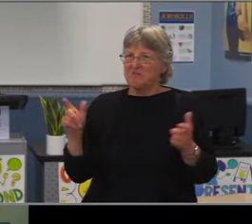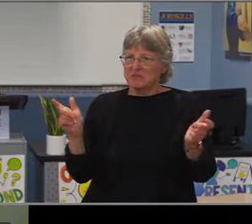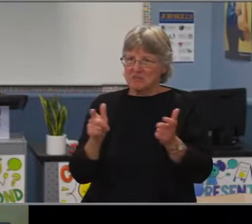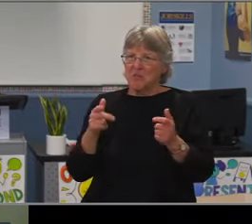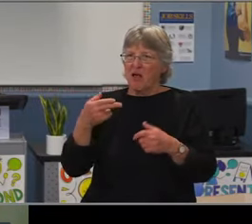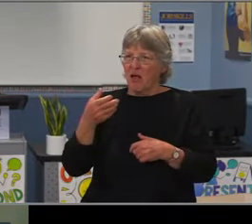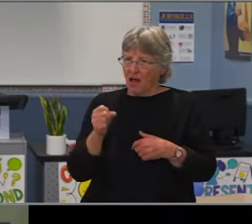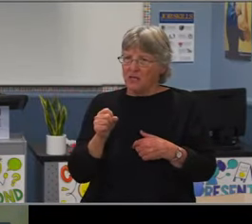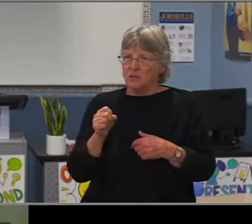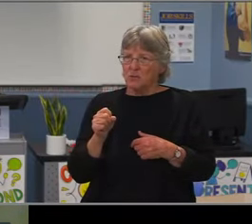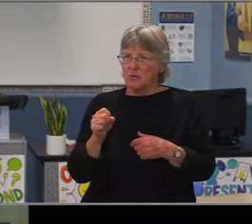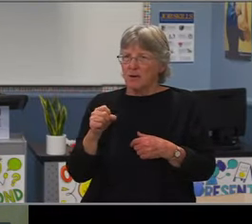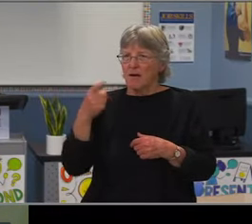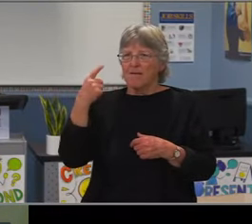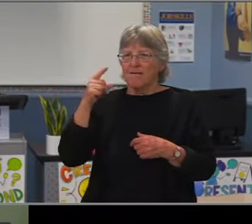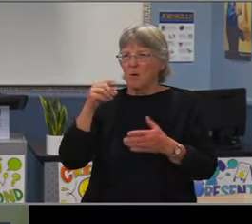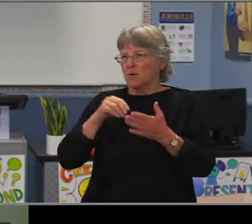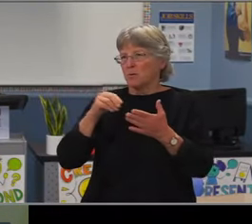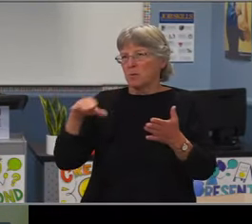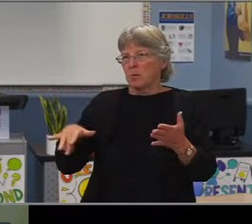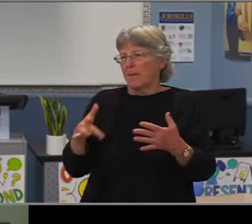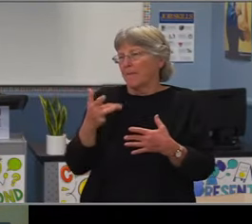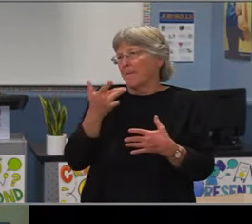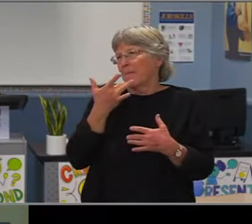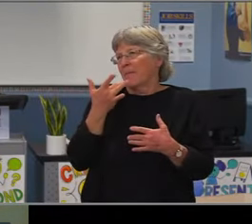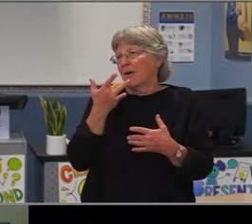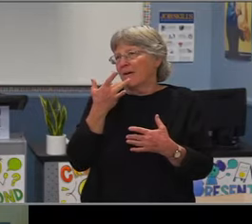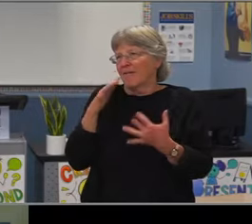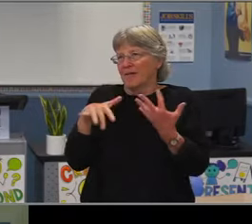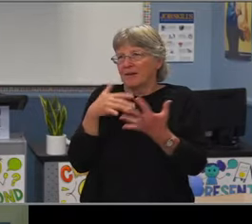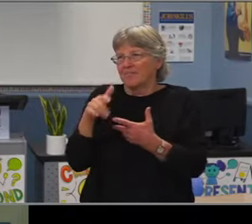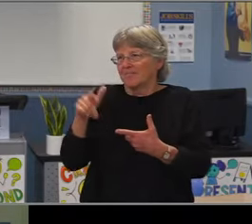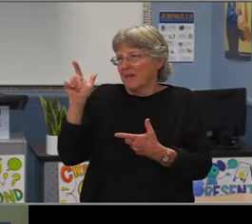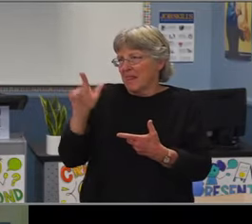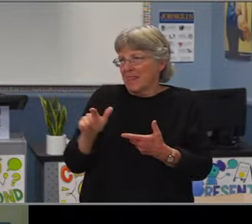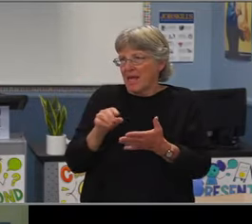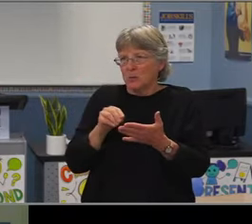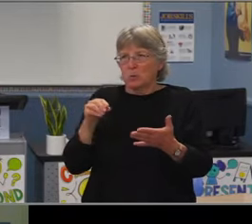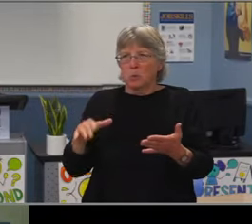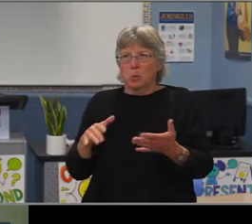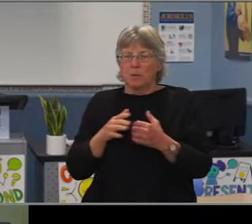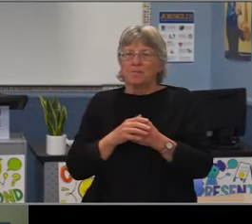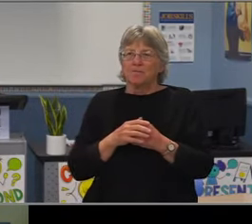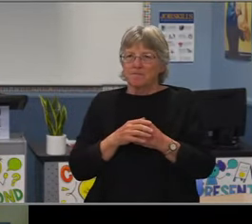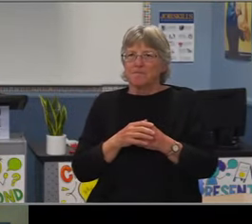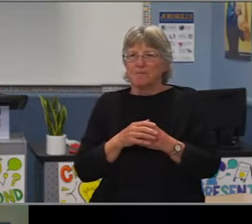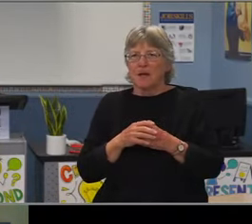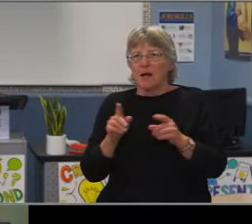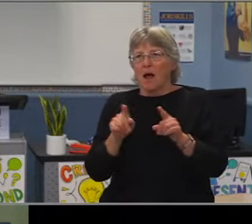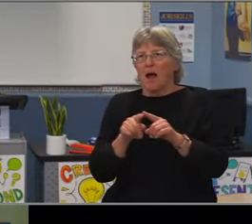to ensure that they have competency in the area that they are instructing in.